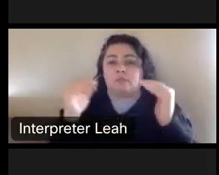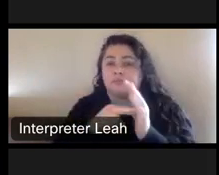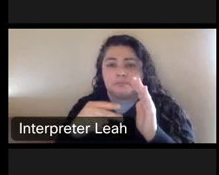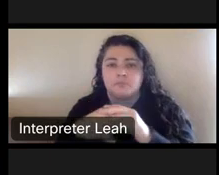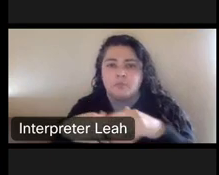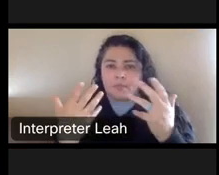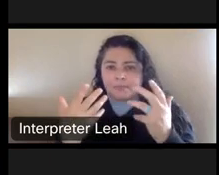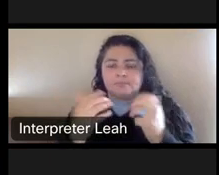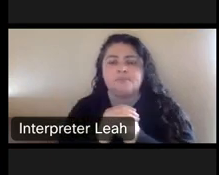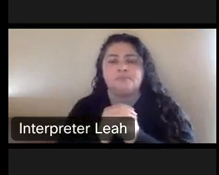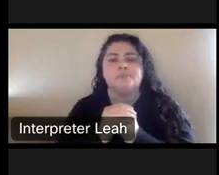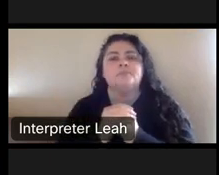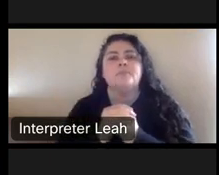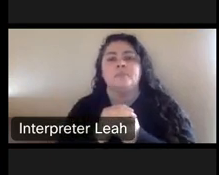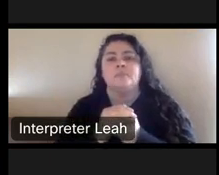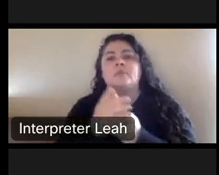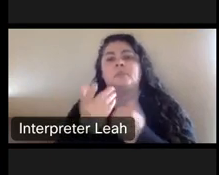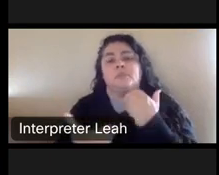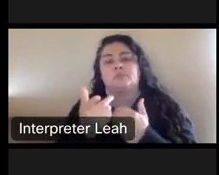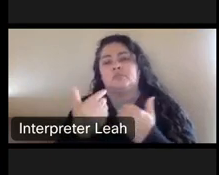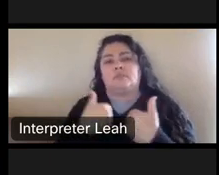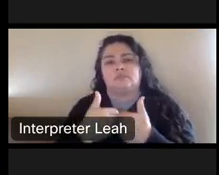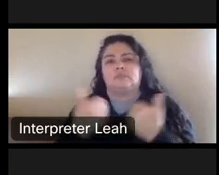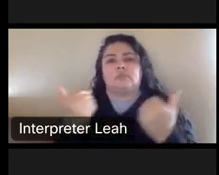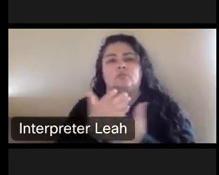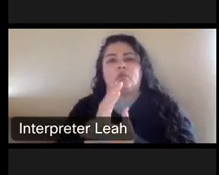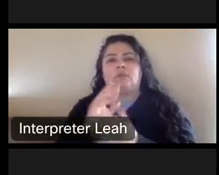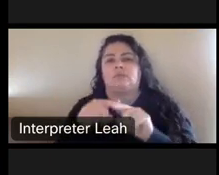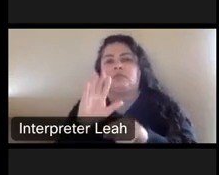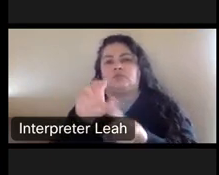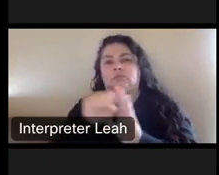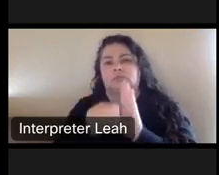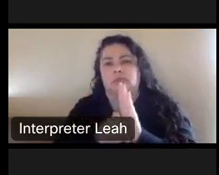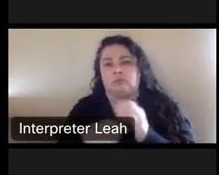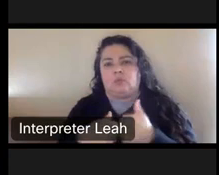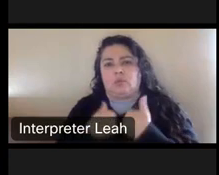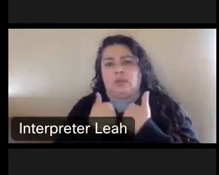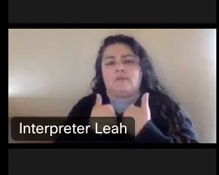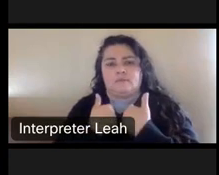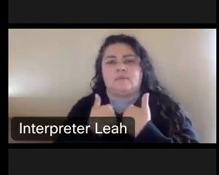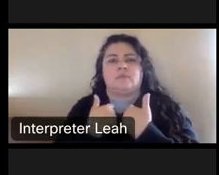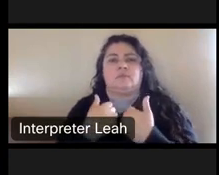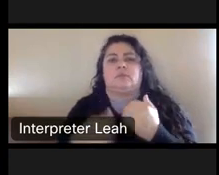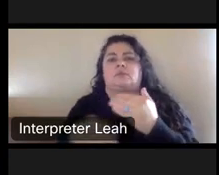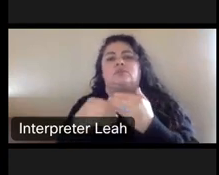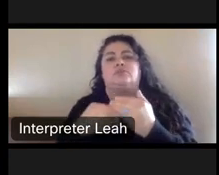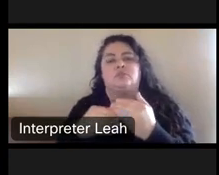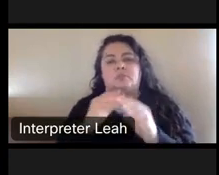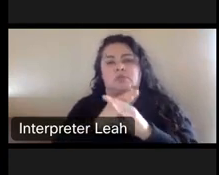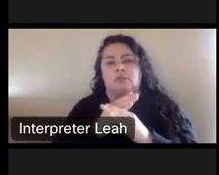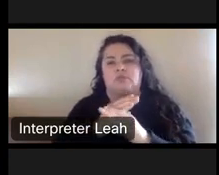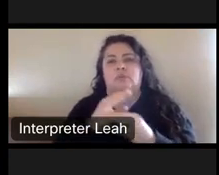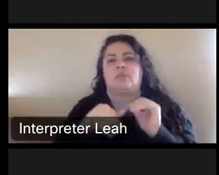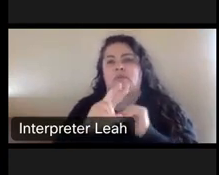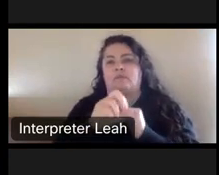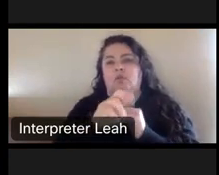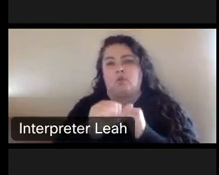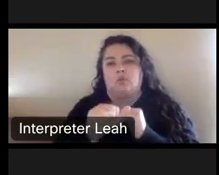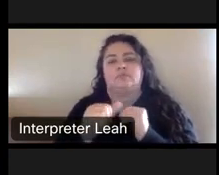You you may have separate rights in the state that you live, that protect your artwork in addition to what the bar rights are. So you need to find out by exploring what.